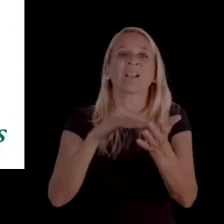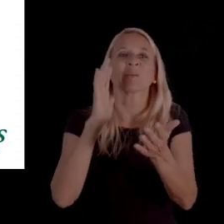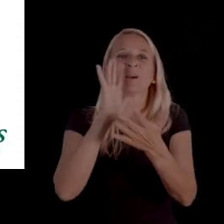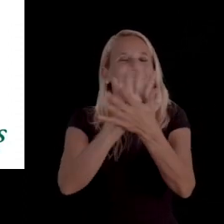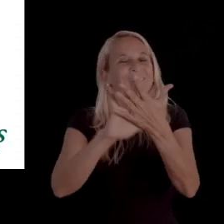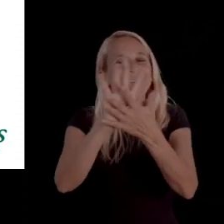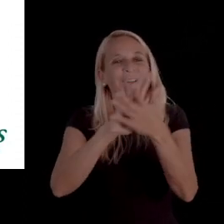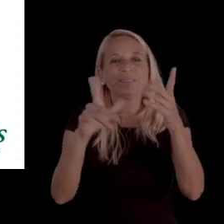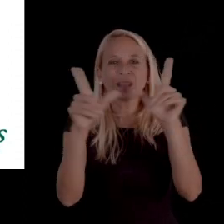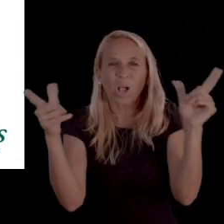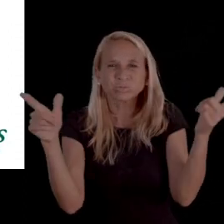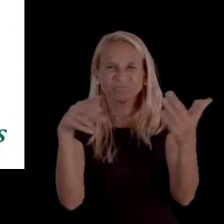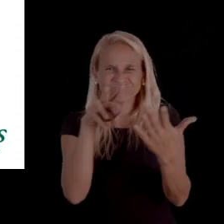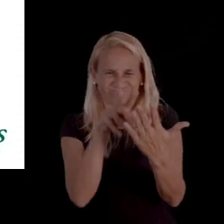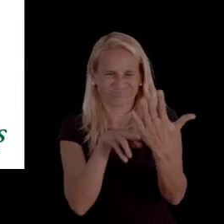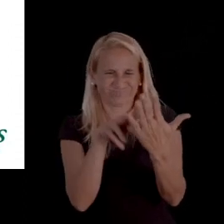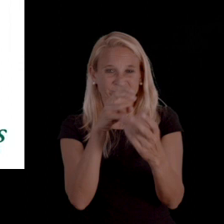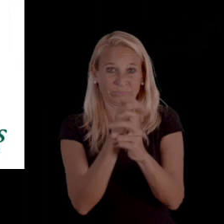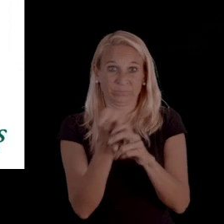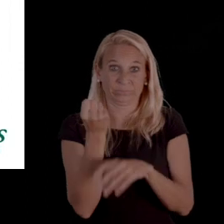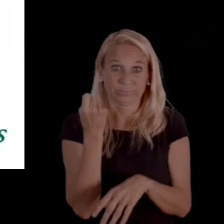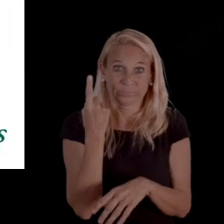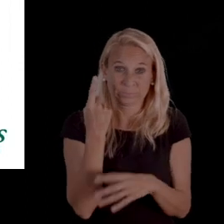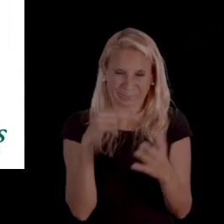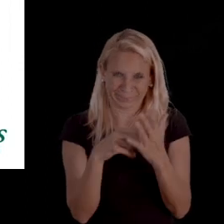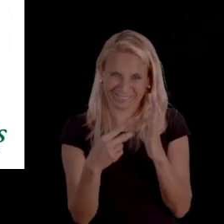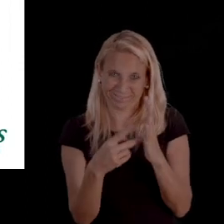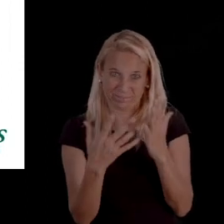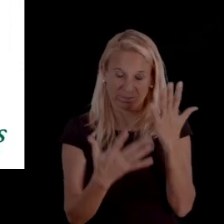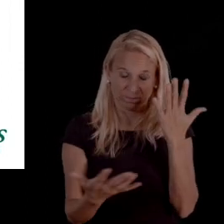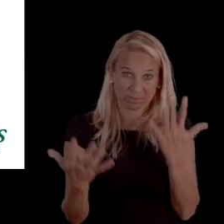which, again, is very vague language so it's hard to determine what exactly does that mean?